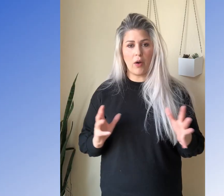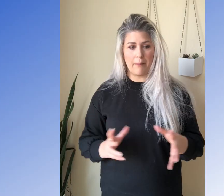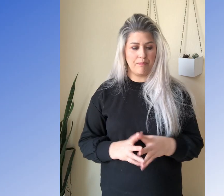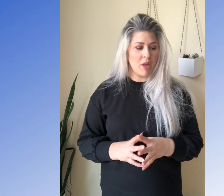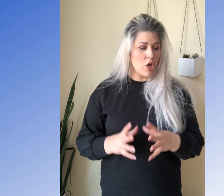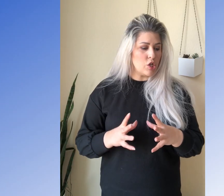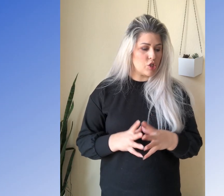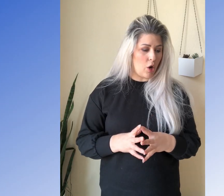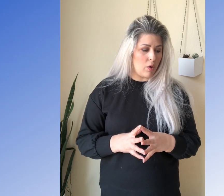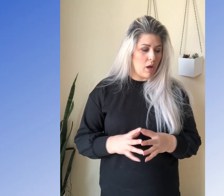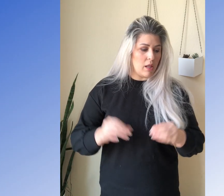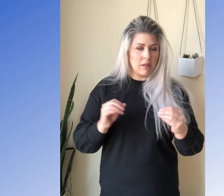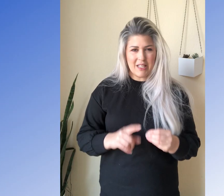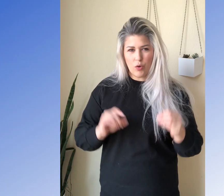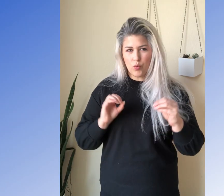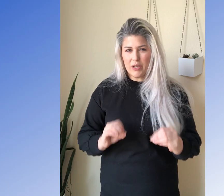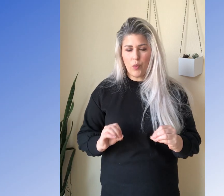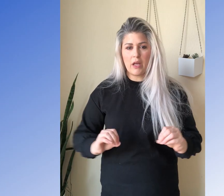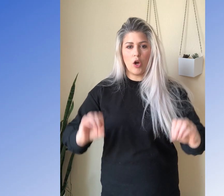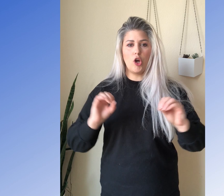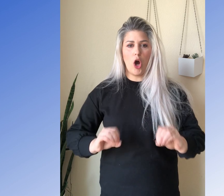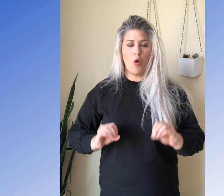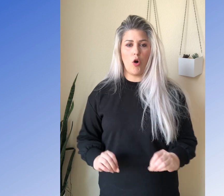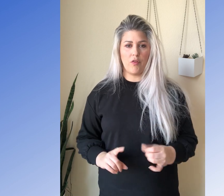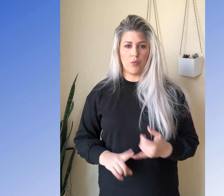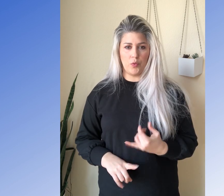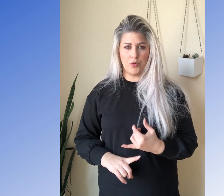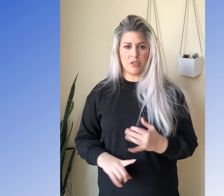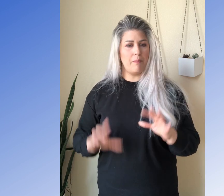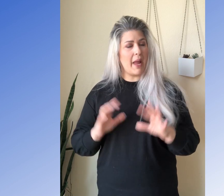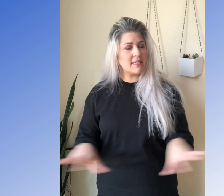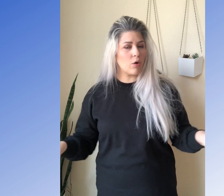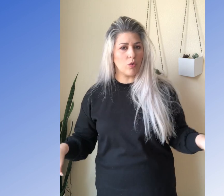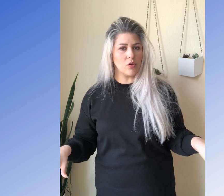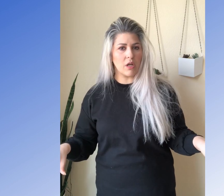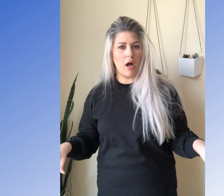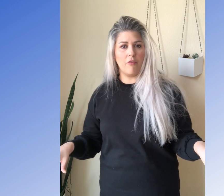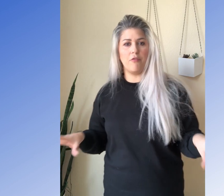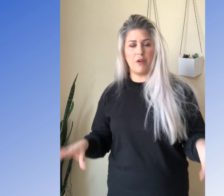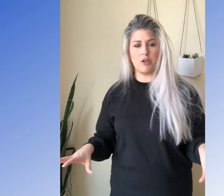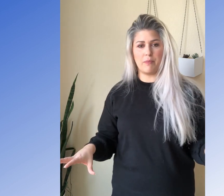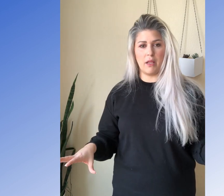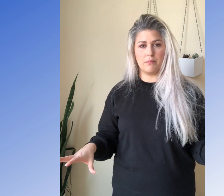Okay, so let's really quick go over the rules. The basic rules of finger spelling.